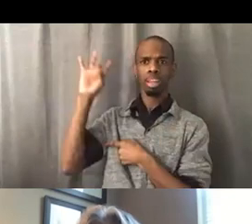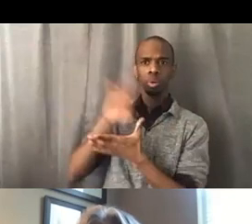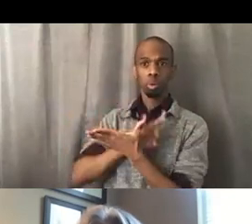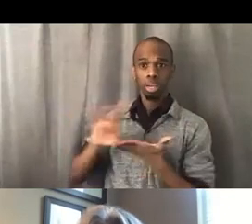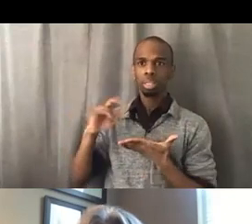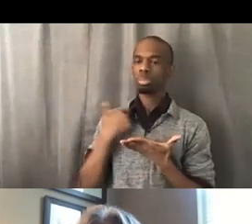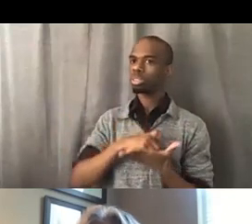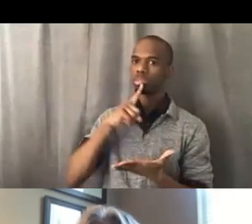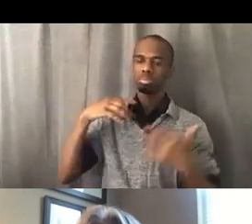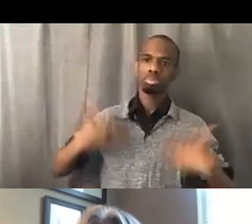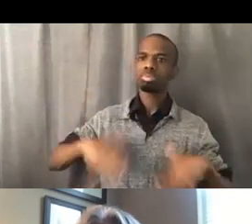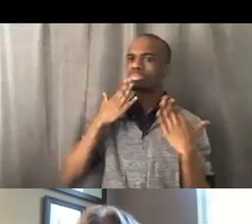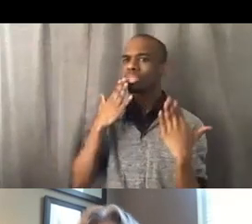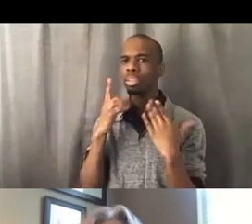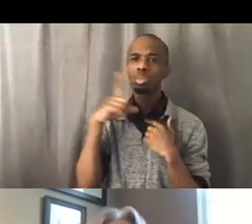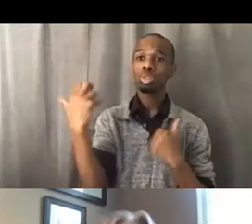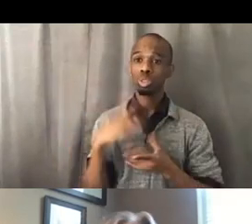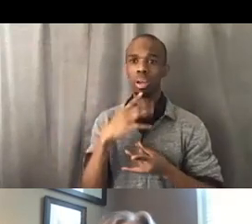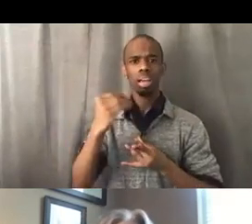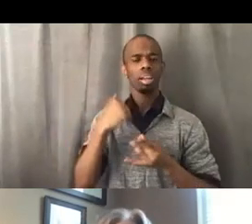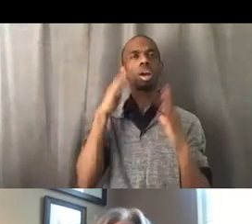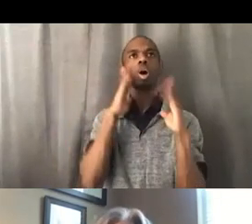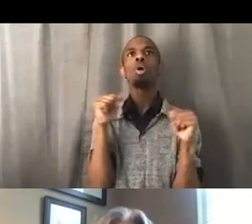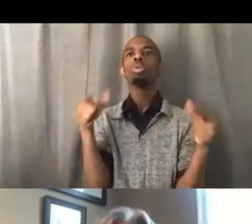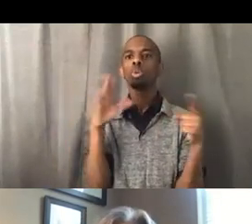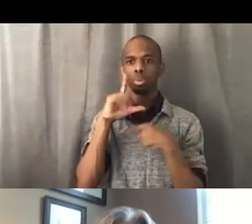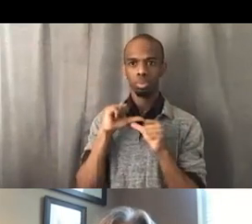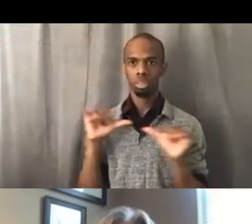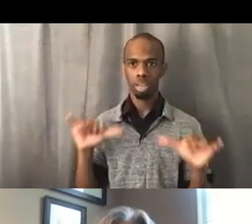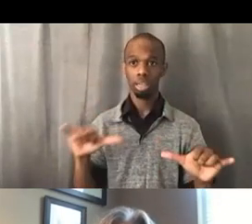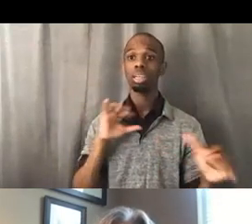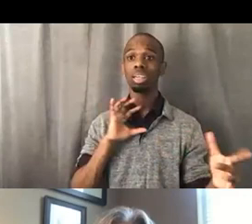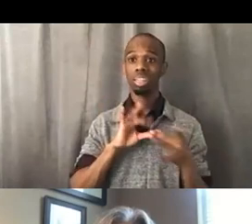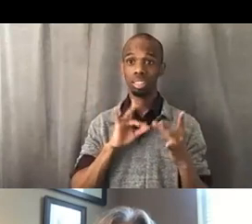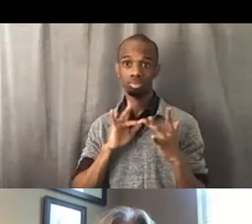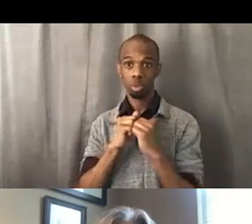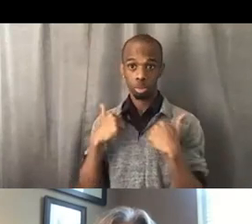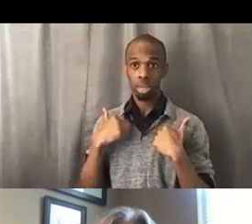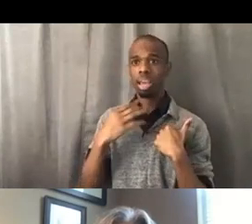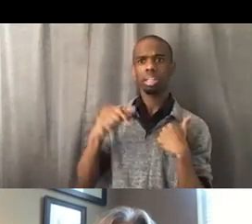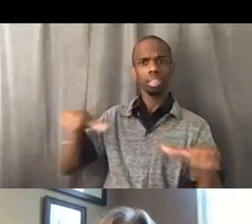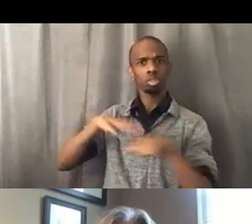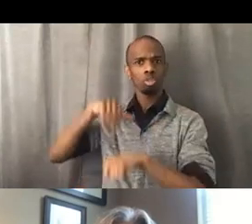and with the movement and that we will continue in this new iteration of Black Power work.